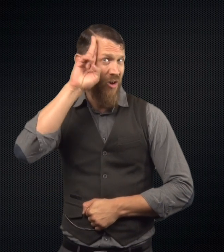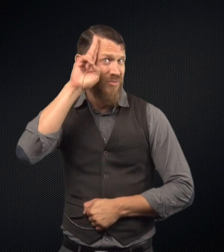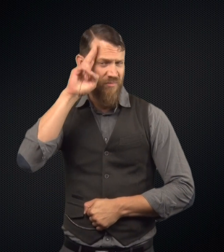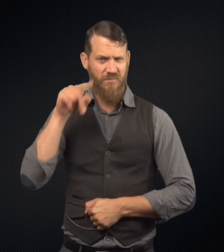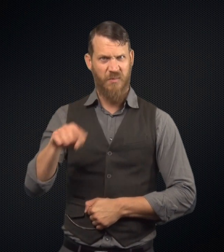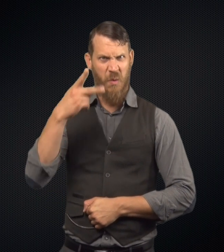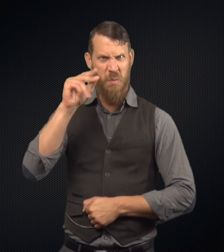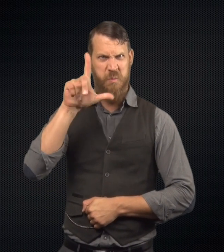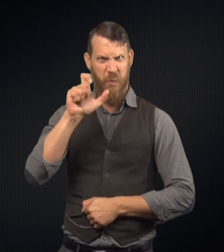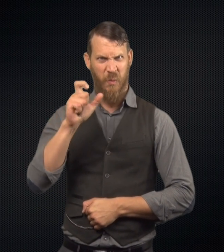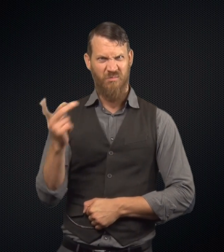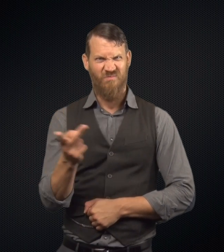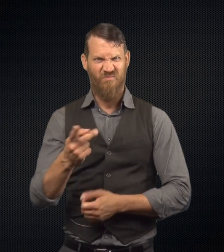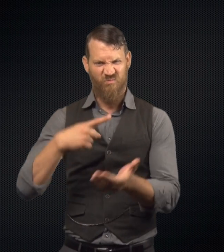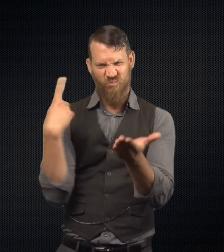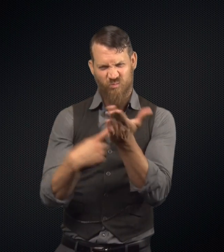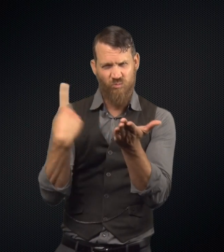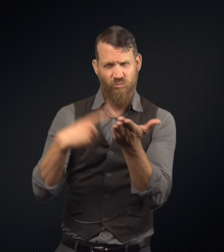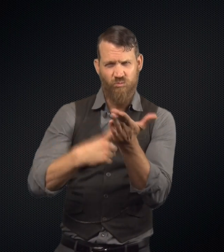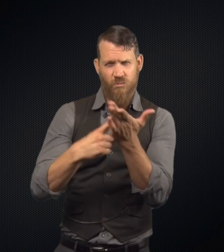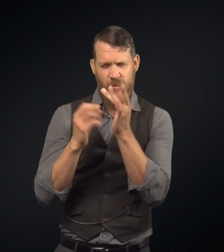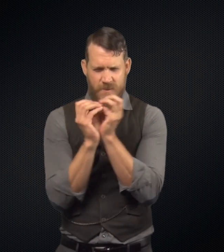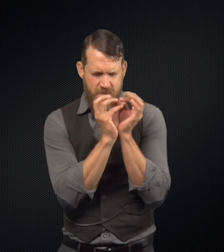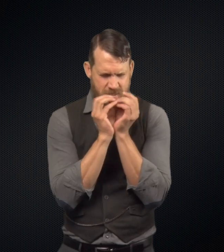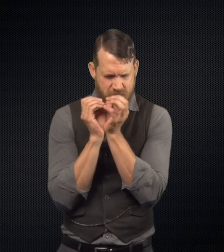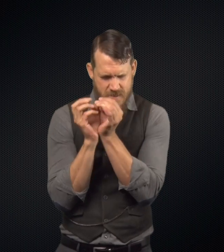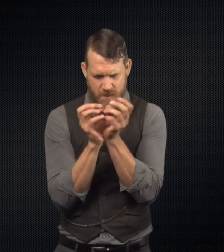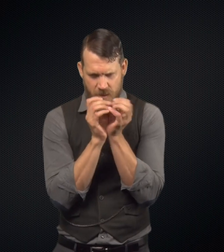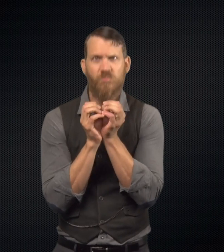Now Mr. Utterson and Mr. Poole are having a conversation.